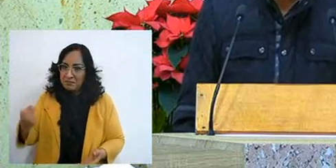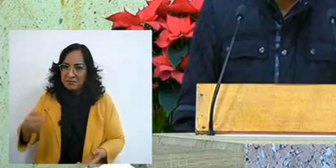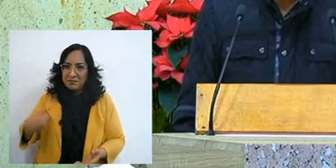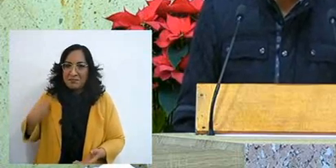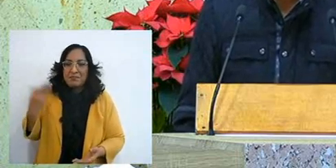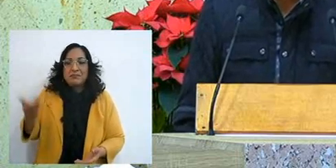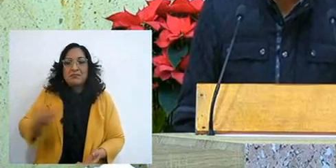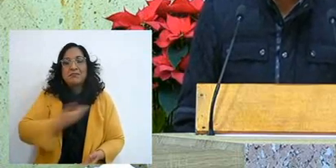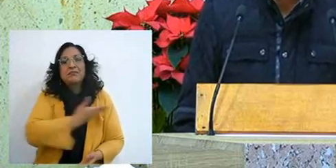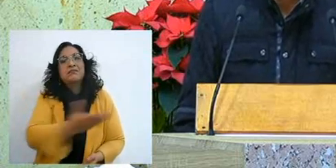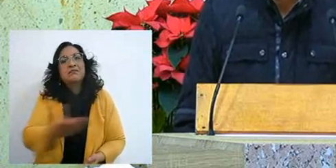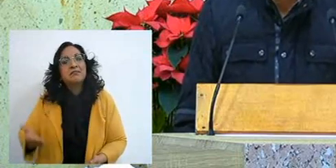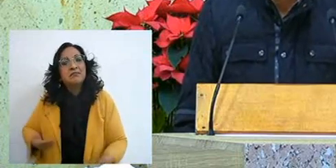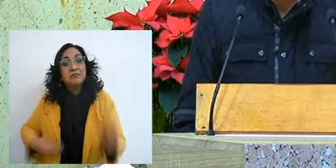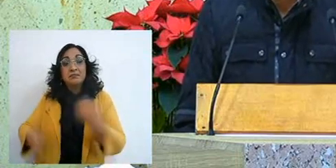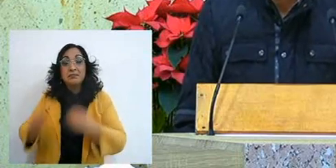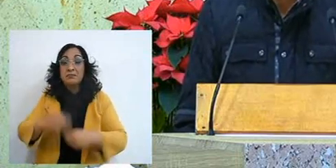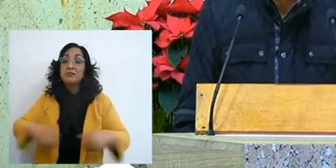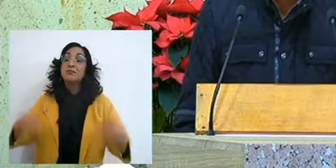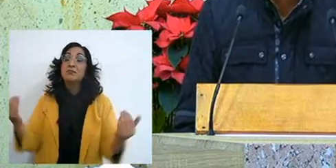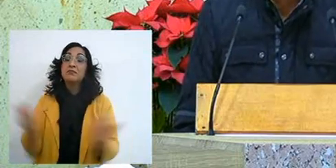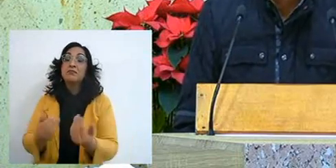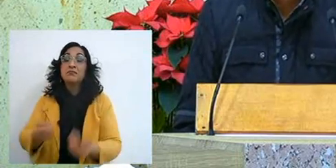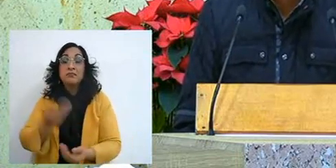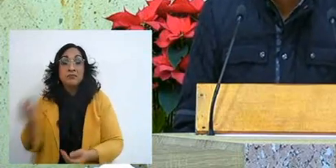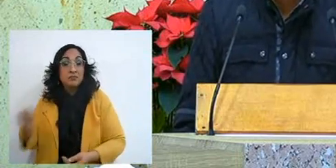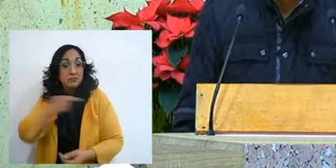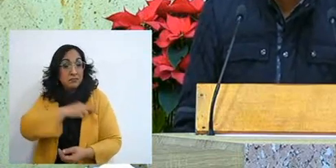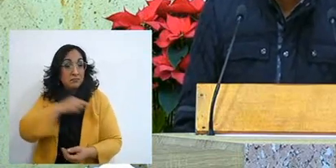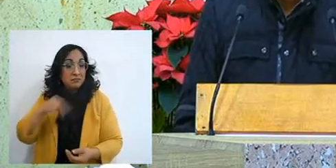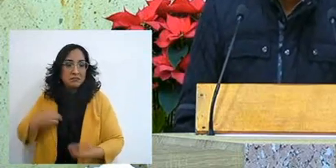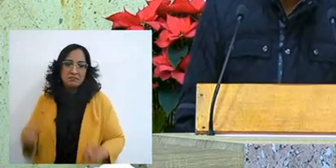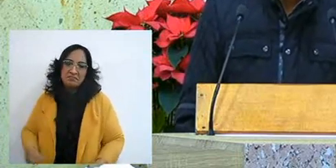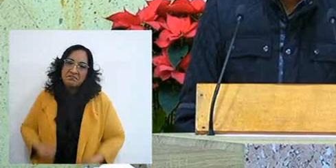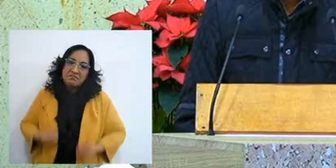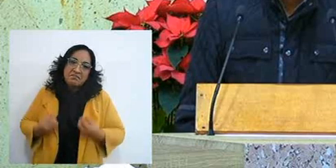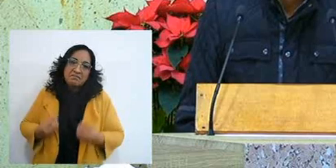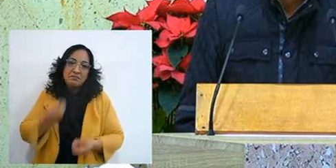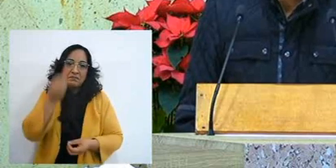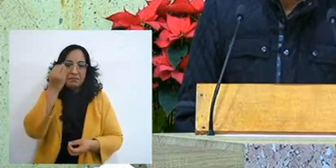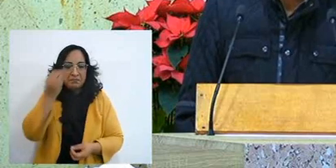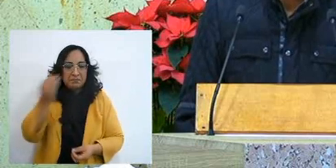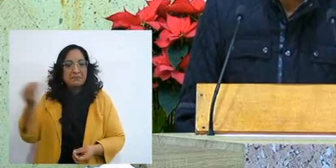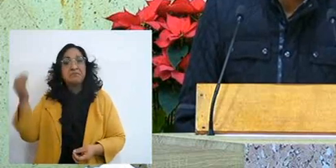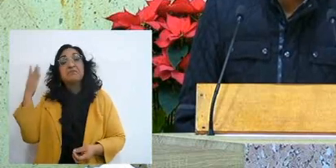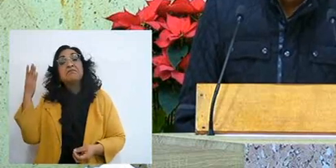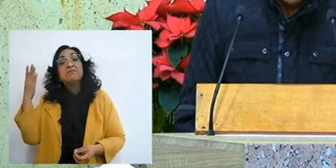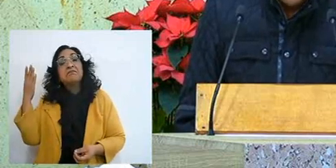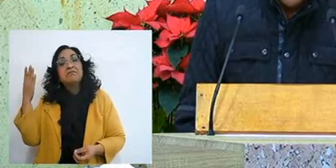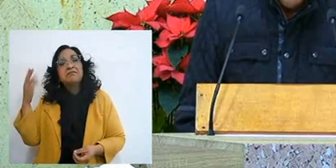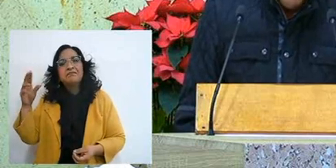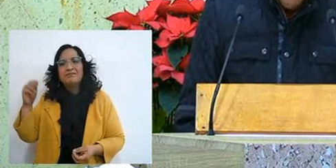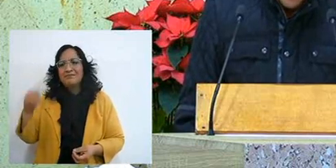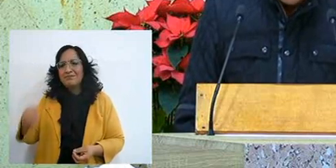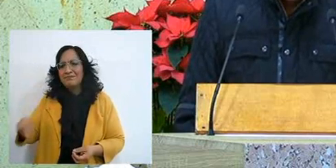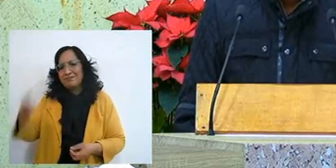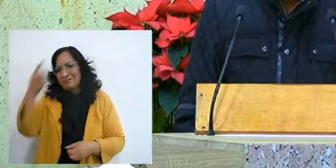seeing all that the Lord has done in our lives, we forget, and we stop believing in the Lord,